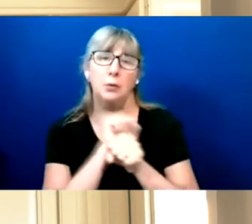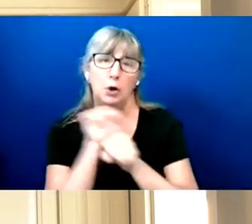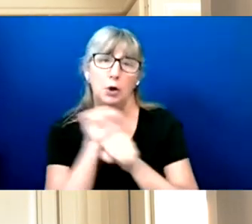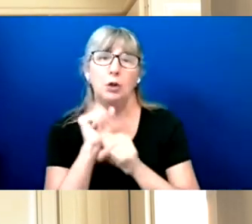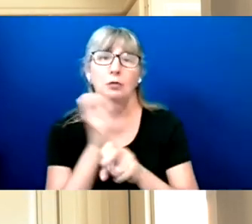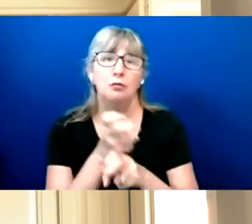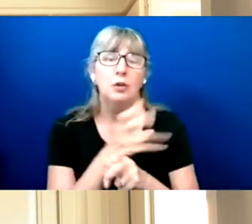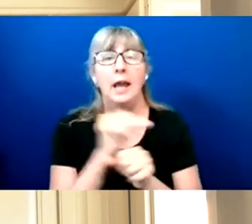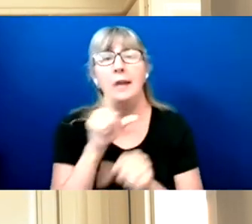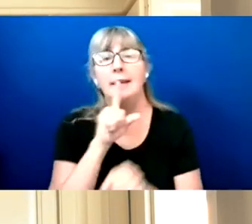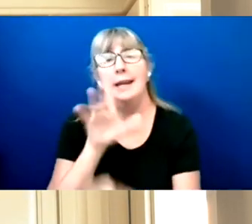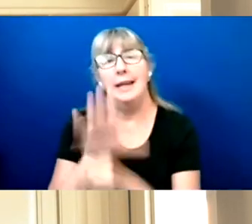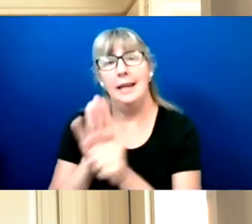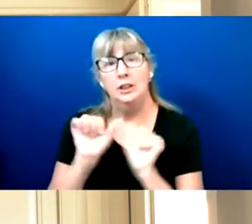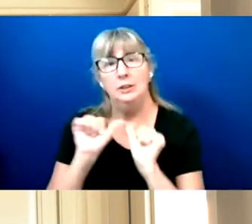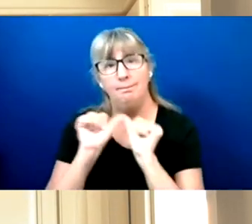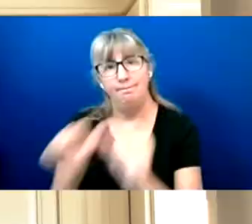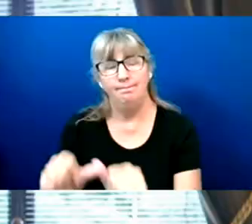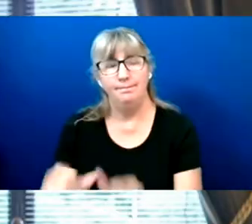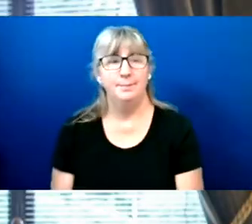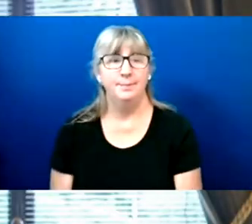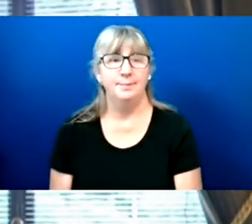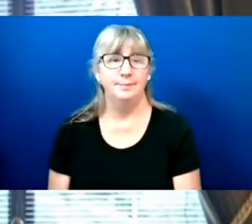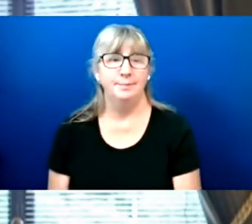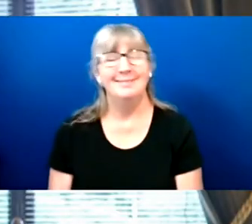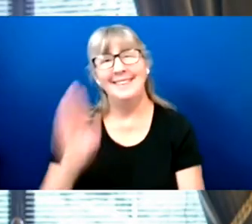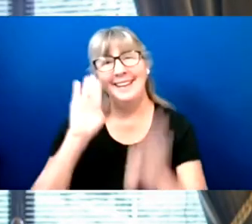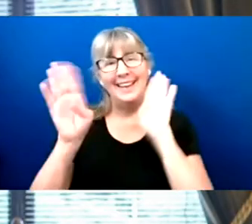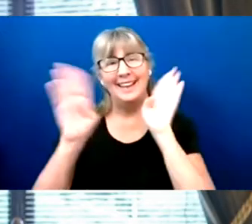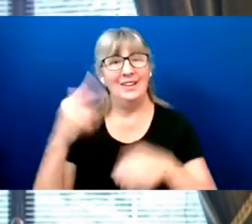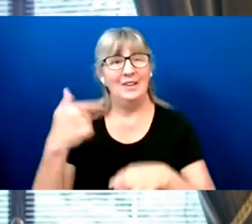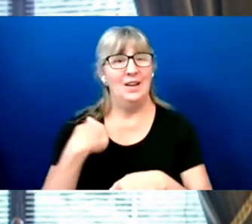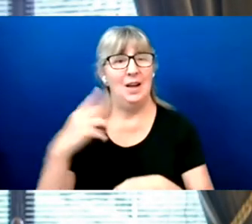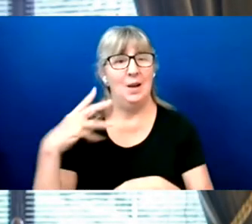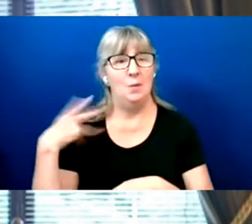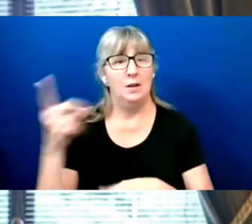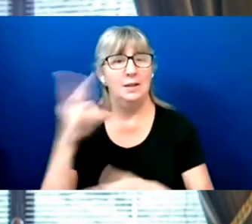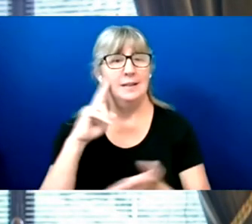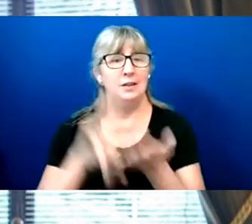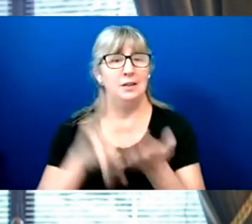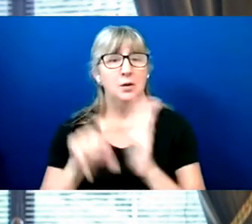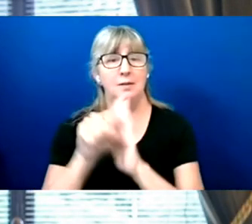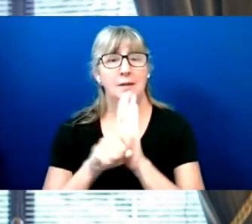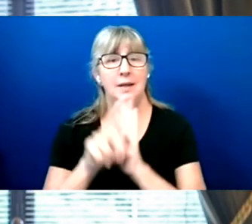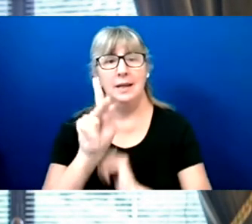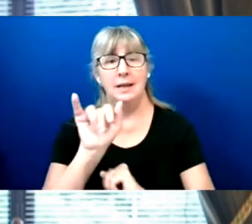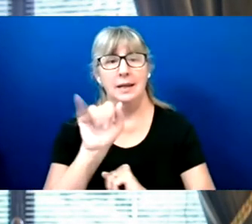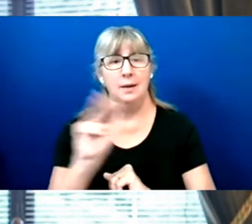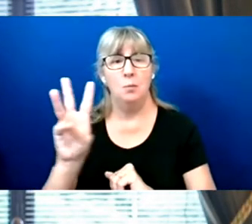SEC. Hello, I'm Washington Secretary of State Kim Wyman.